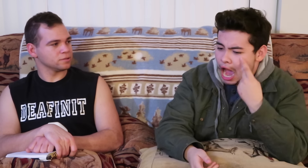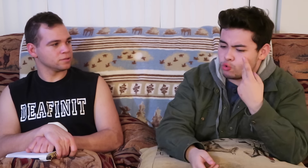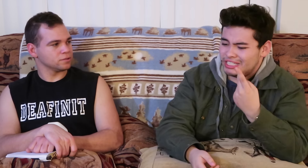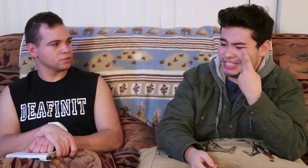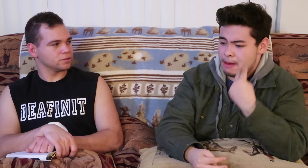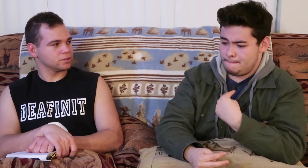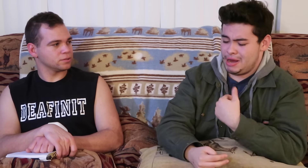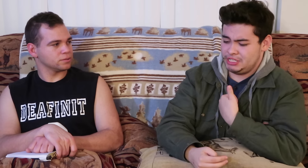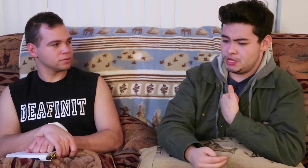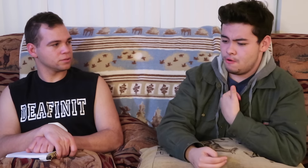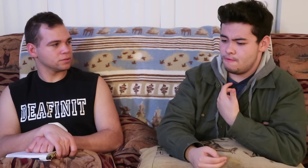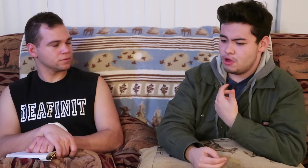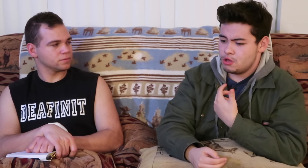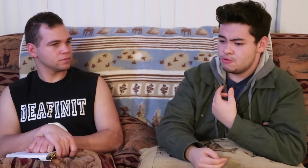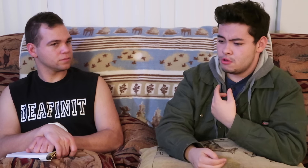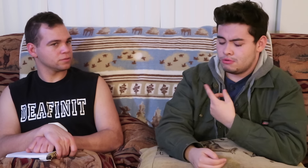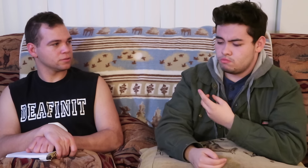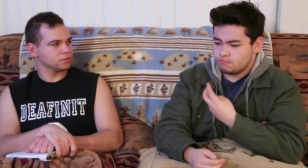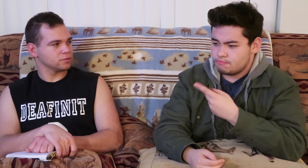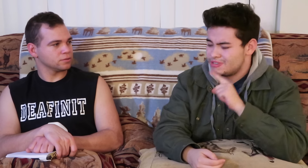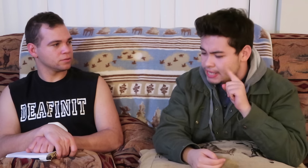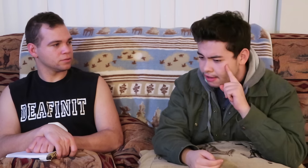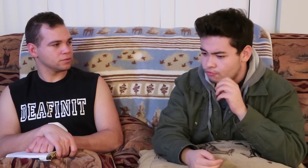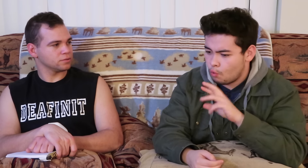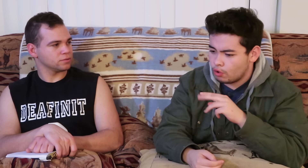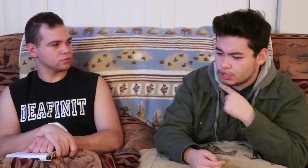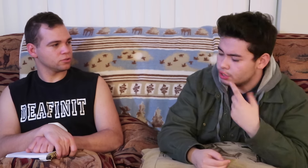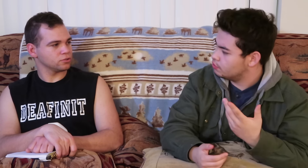i don't see myself as deaf or hearing